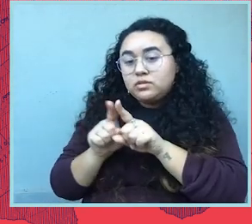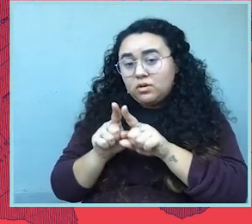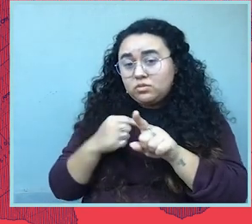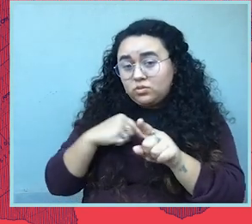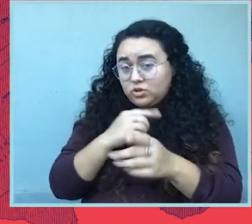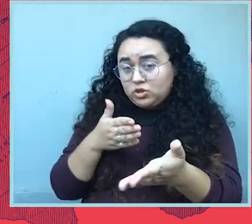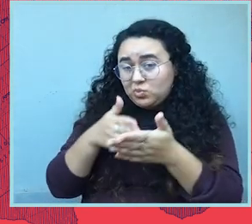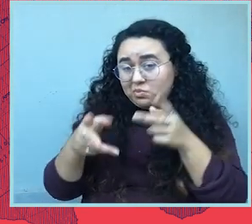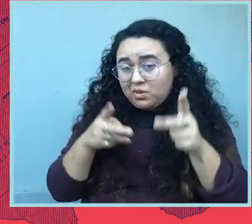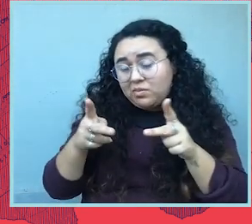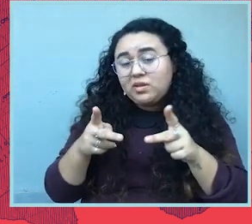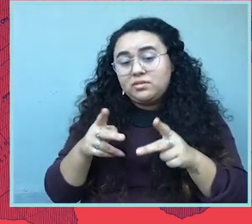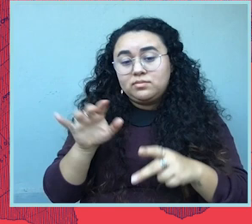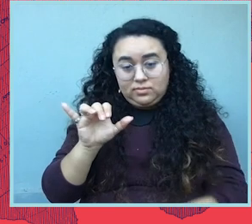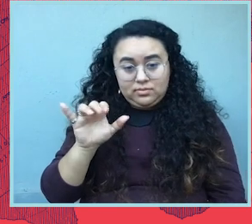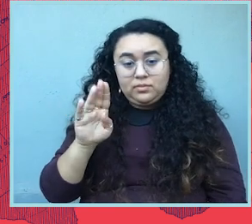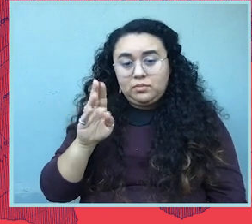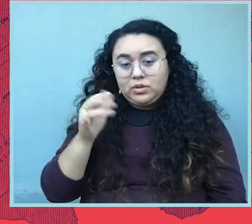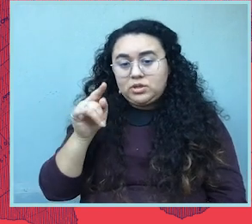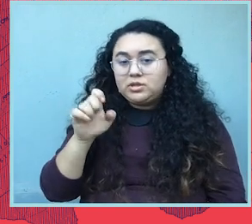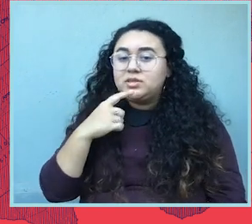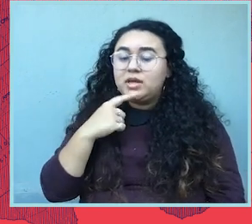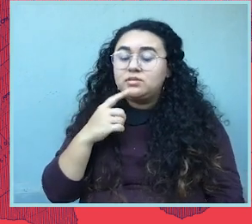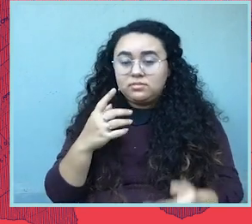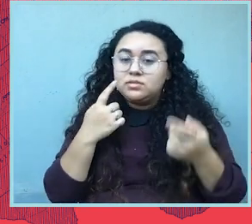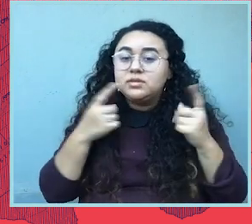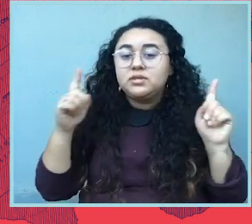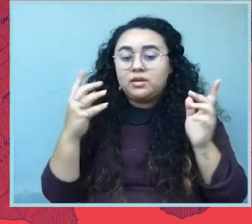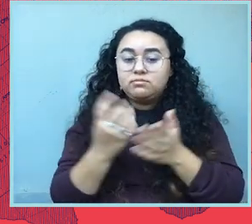And then, of course, also we're suing people and we are, like Brigitte said, having success.